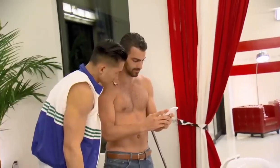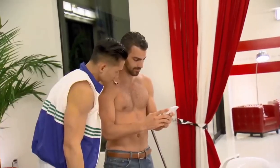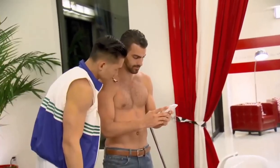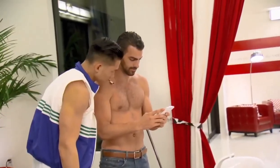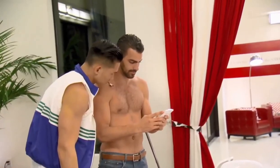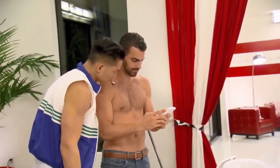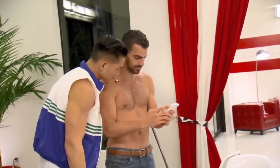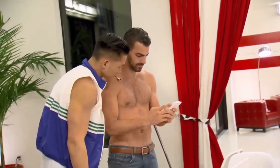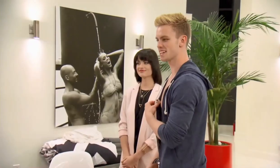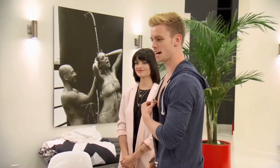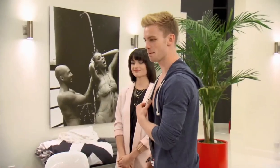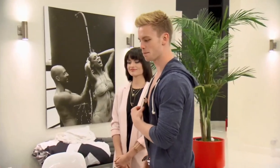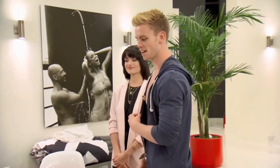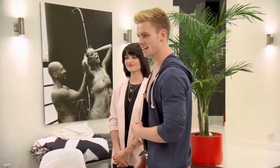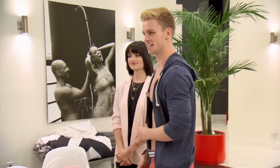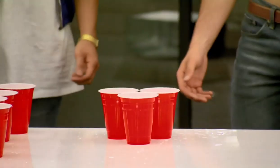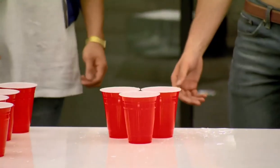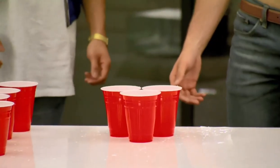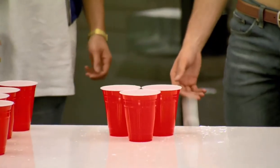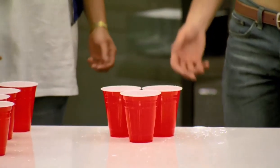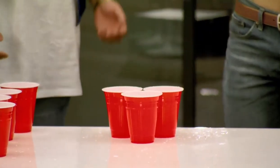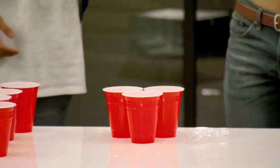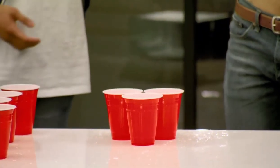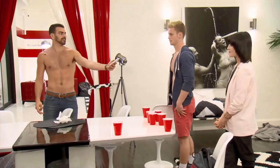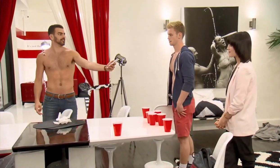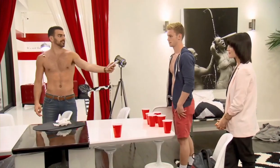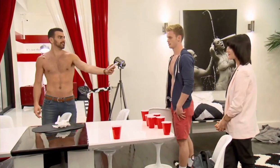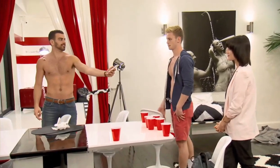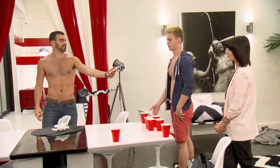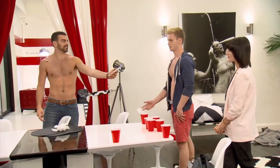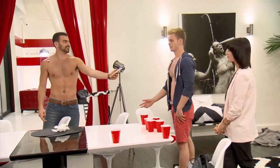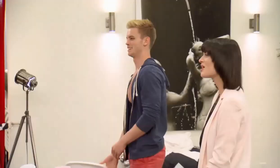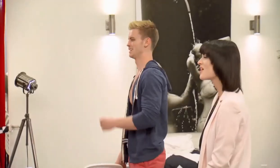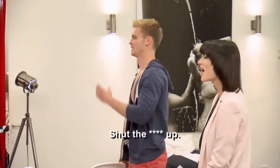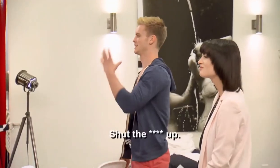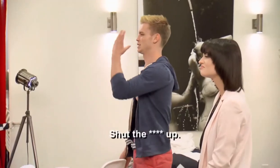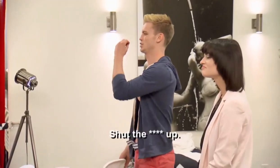It happens, every time I play NYLE (using phone): I'm not sure if you are ready for college